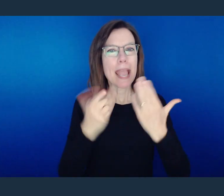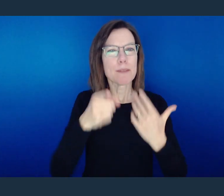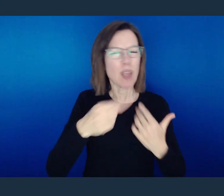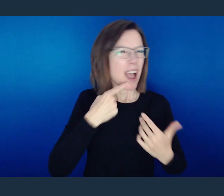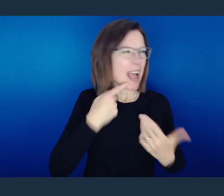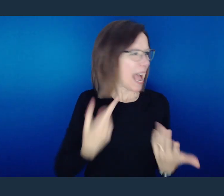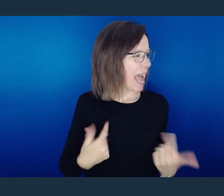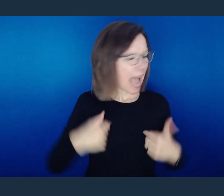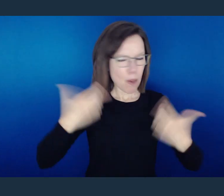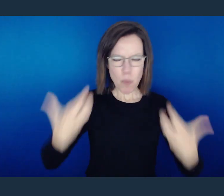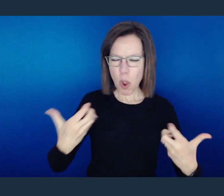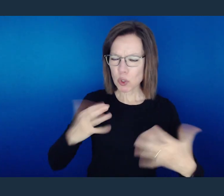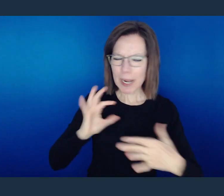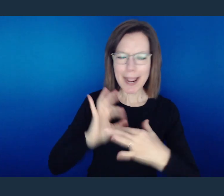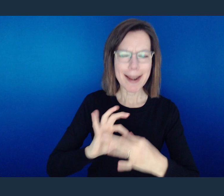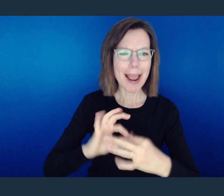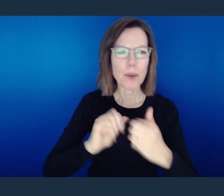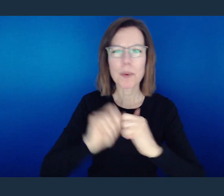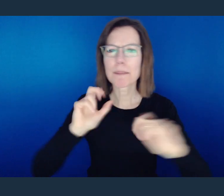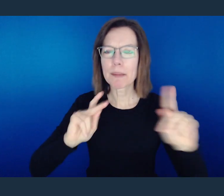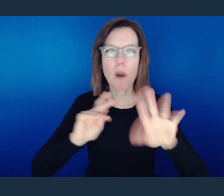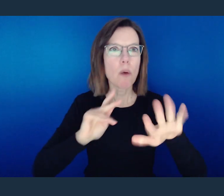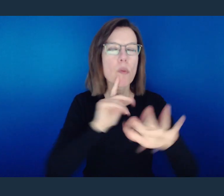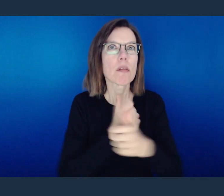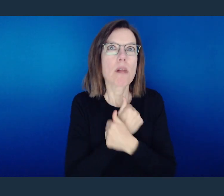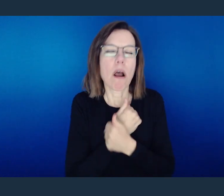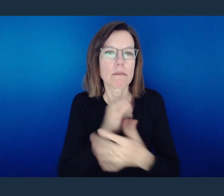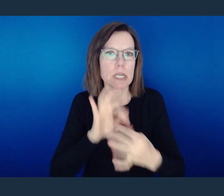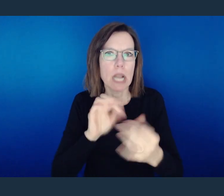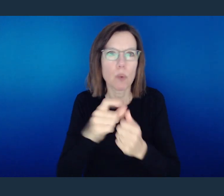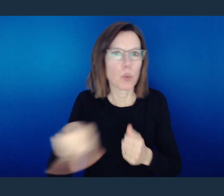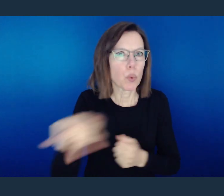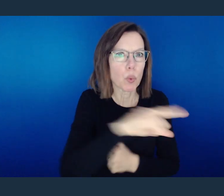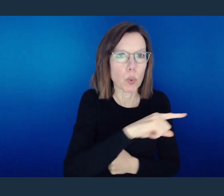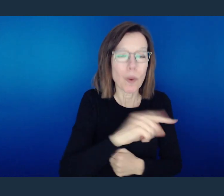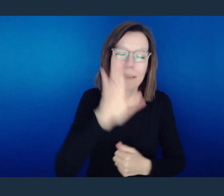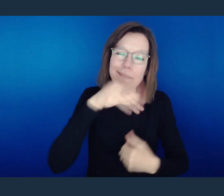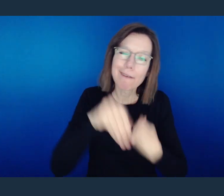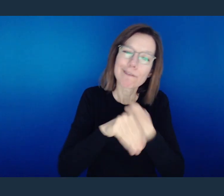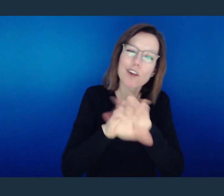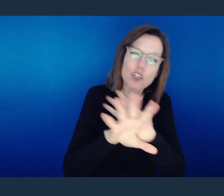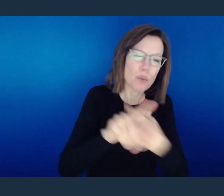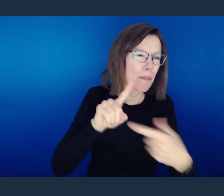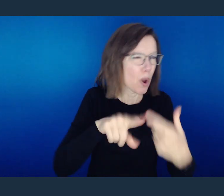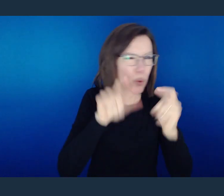And maybe you're here and you're saying, I need to be connected. We would love to connect with you, even in this virtual environment.